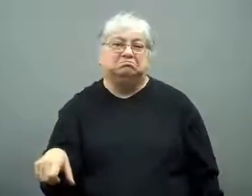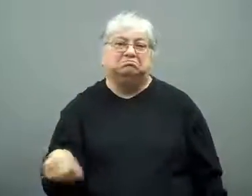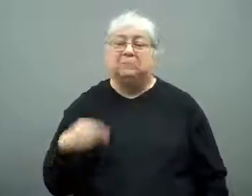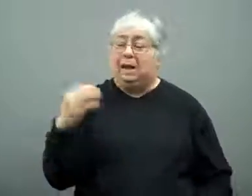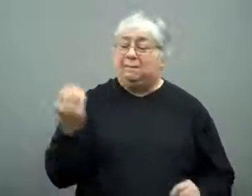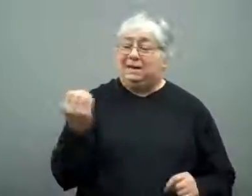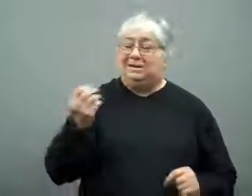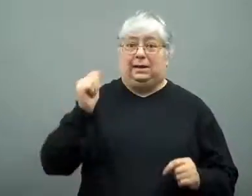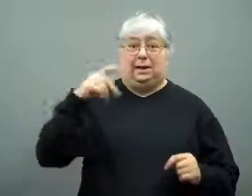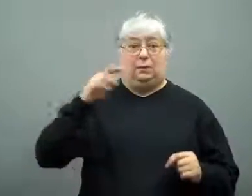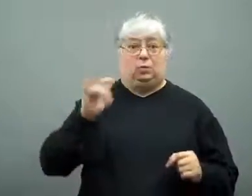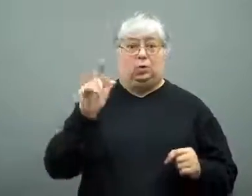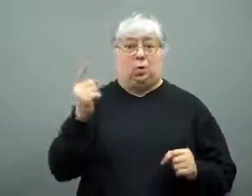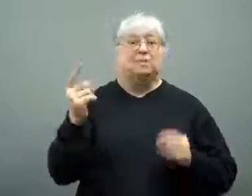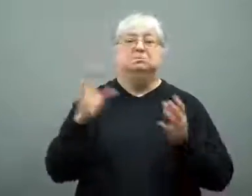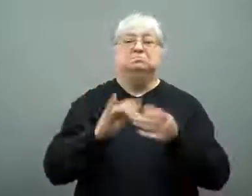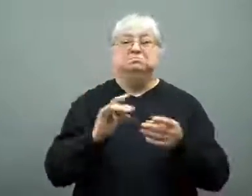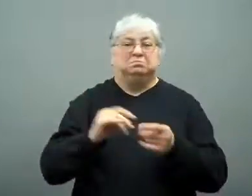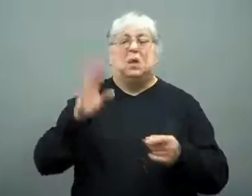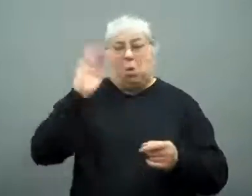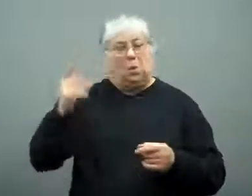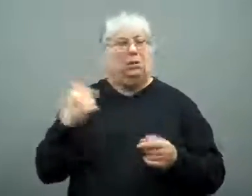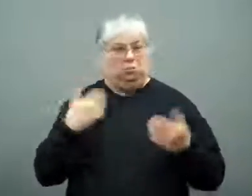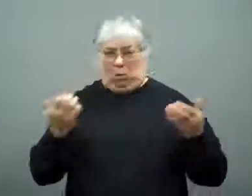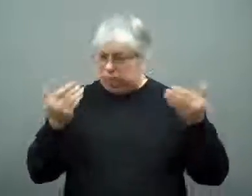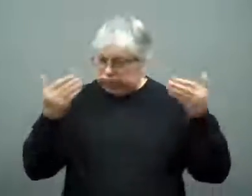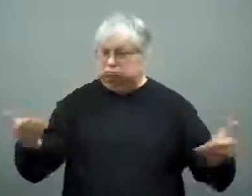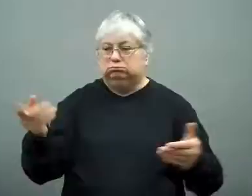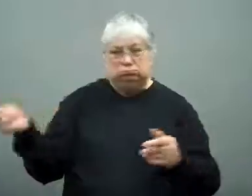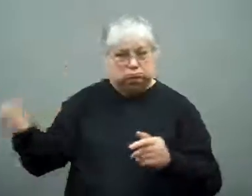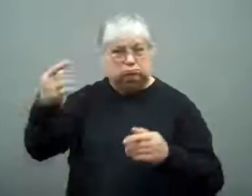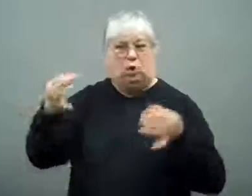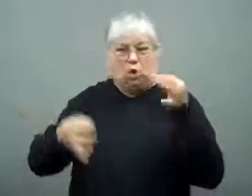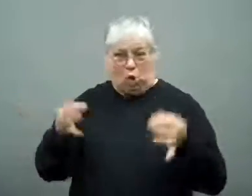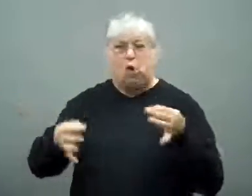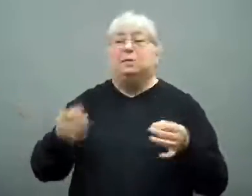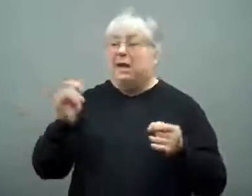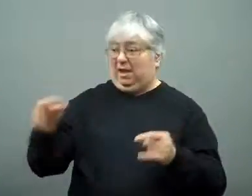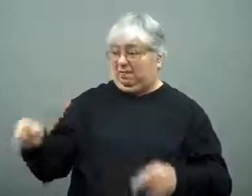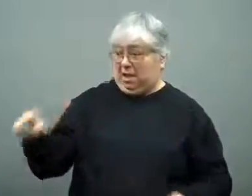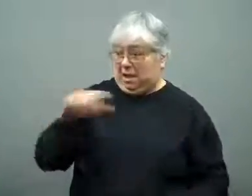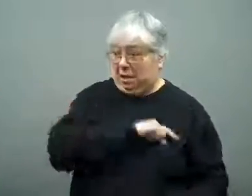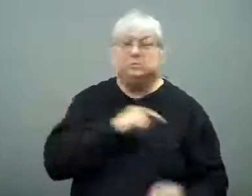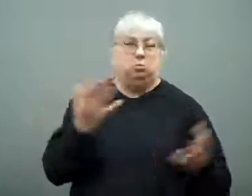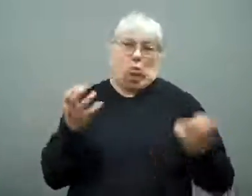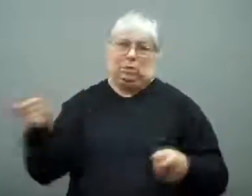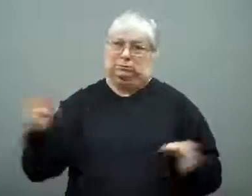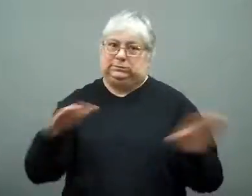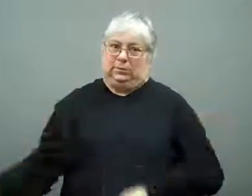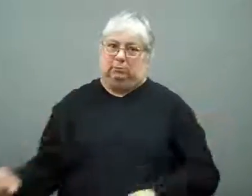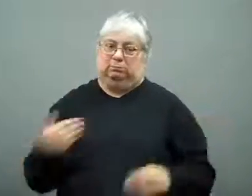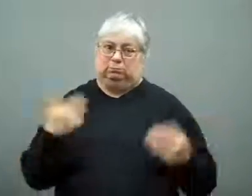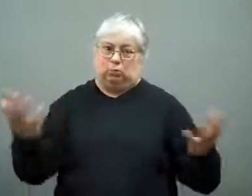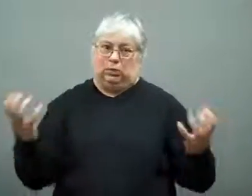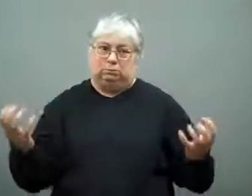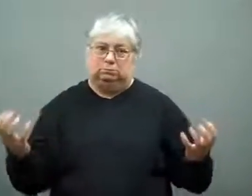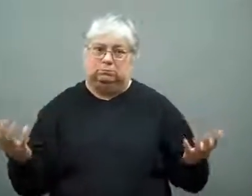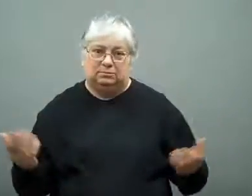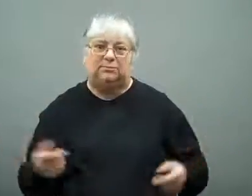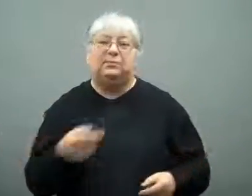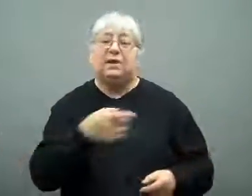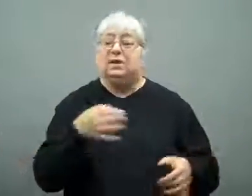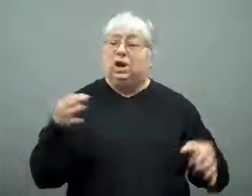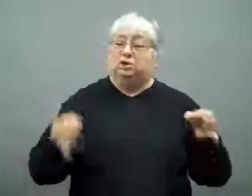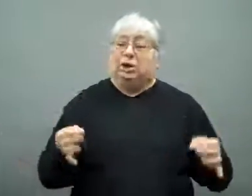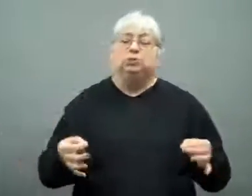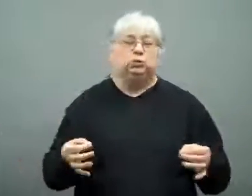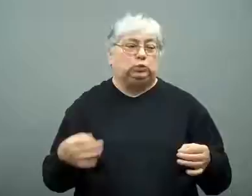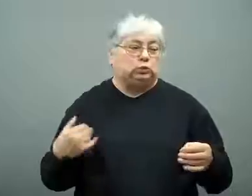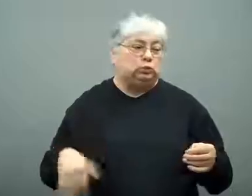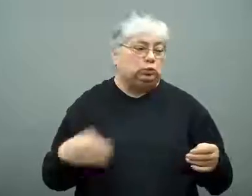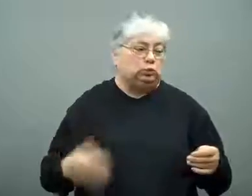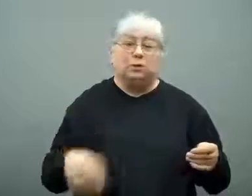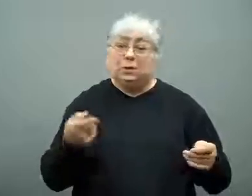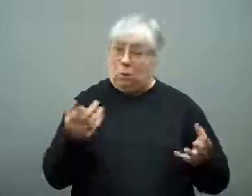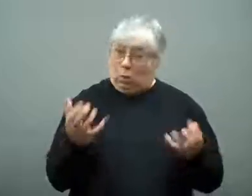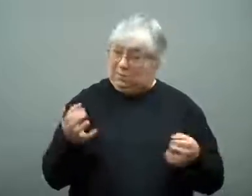On Monday, April 1, they said they wanted him to stand trial,